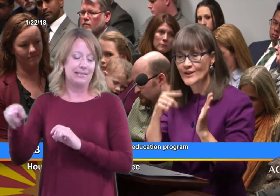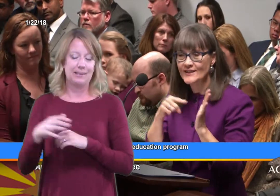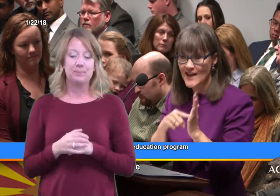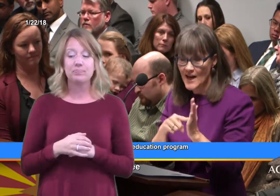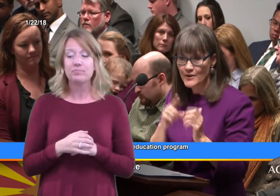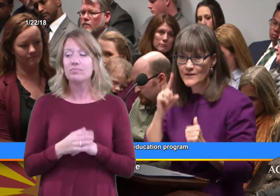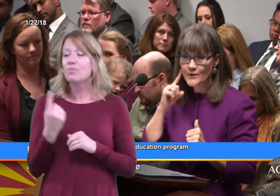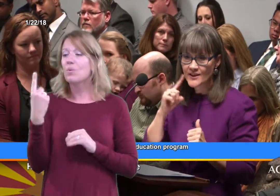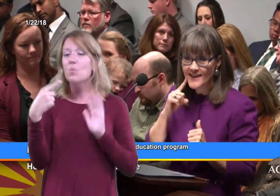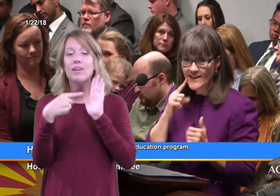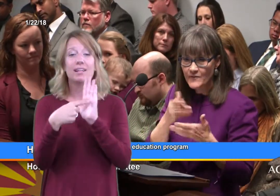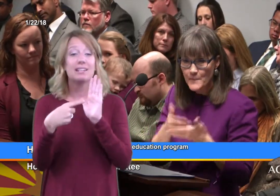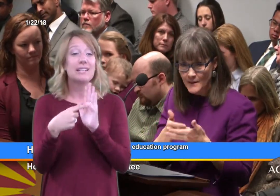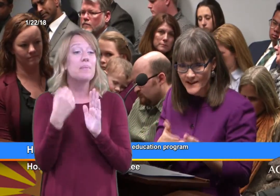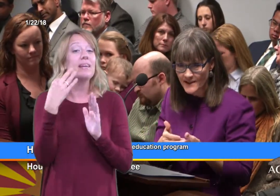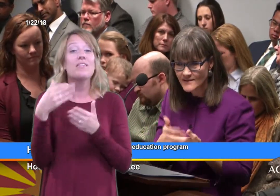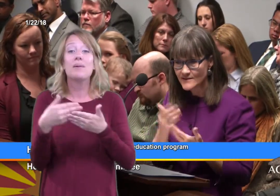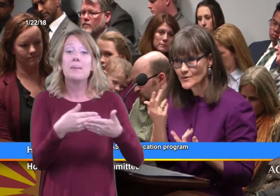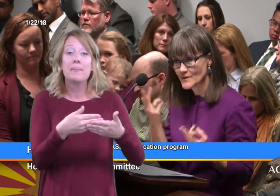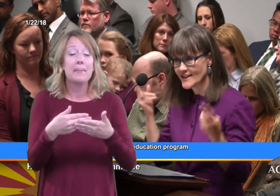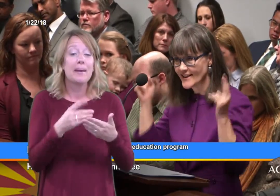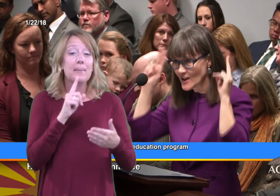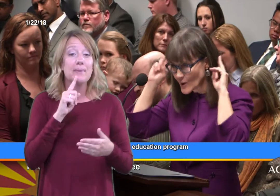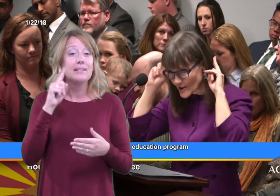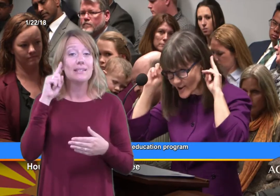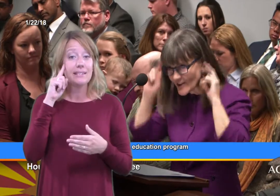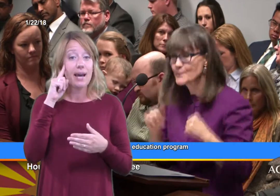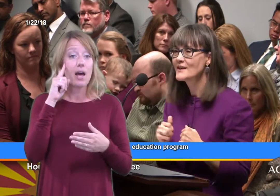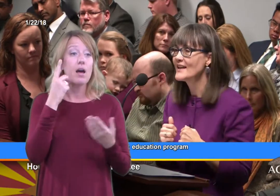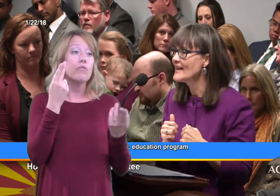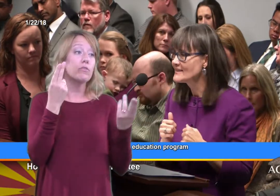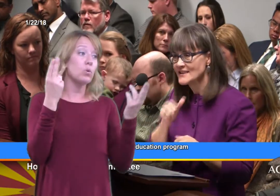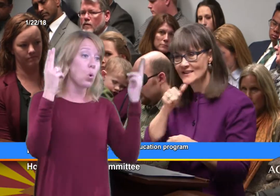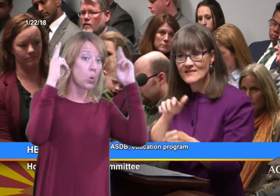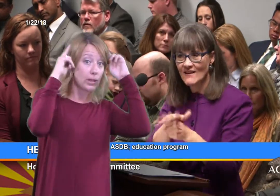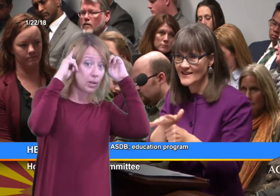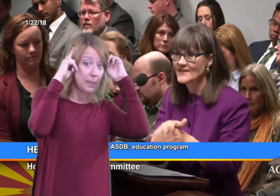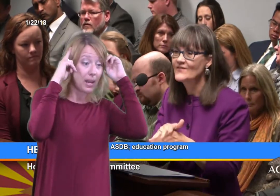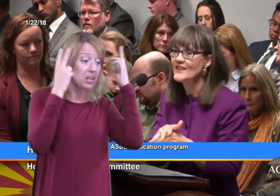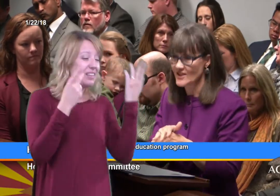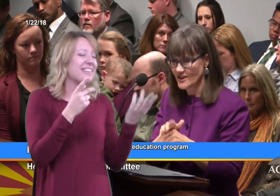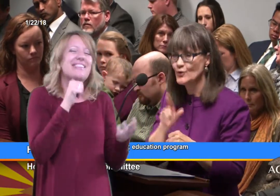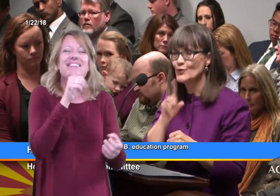For example, for a deaf baby getting cochlear implant is not sufficient.